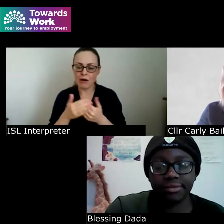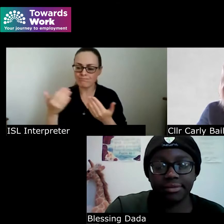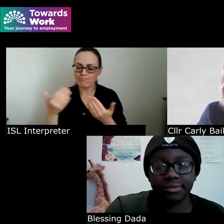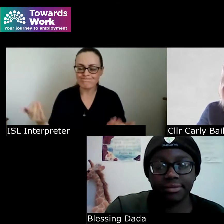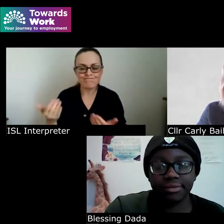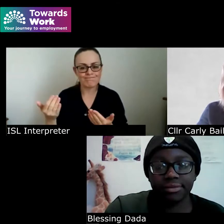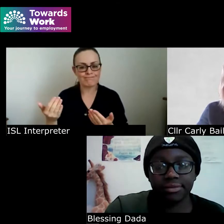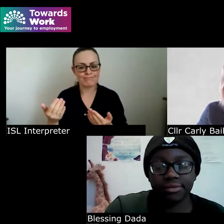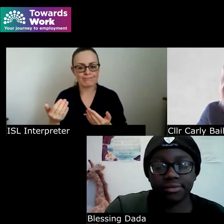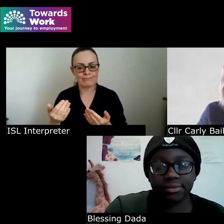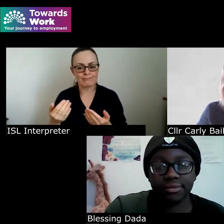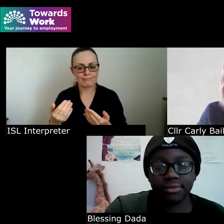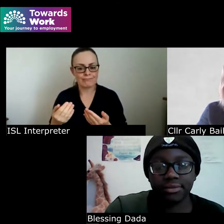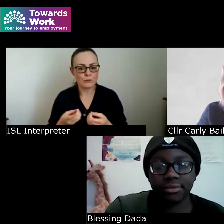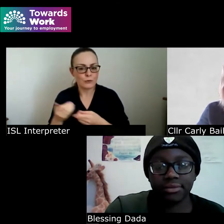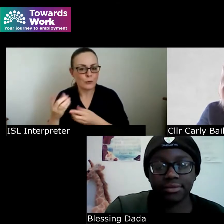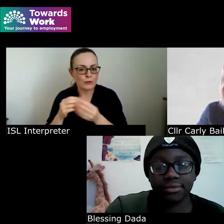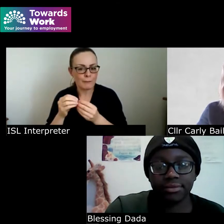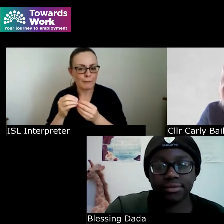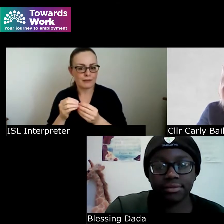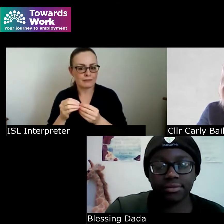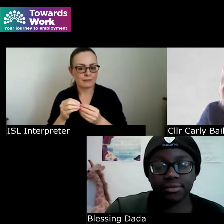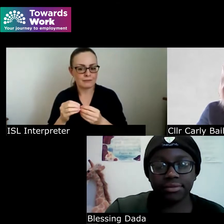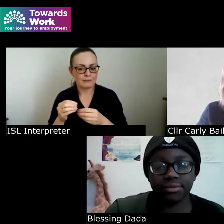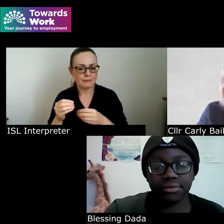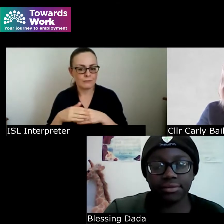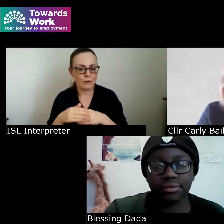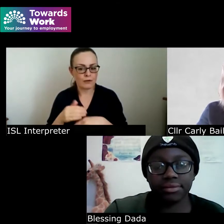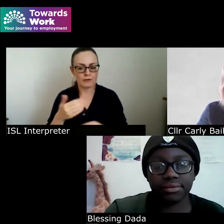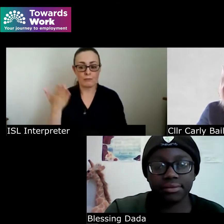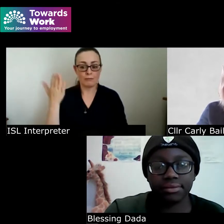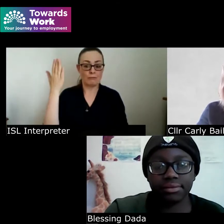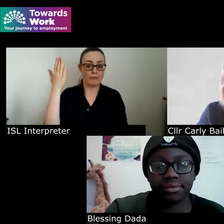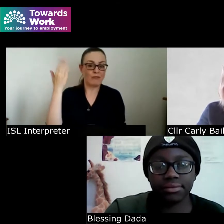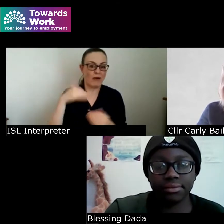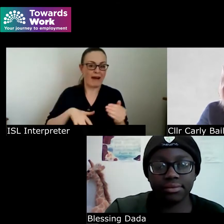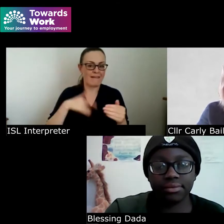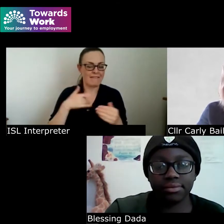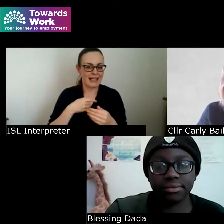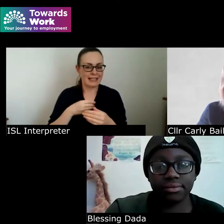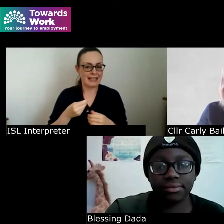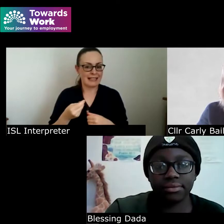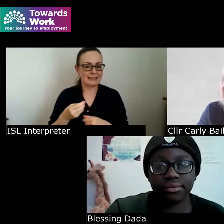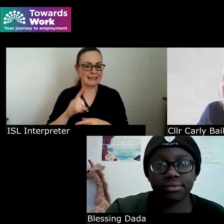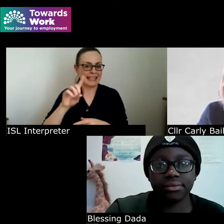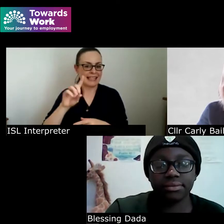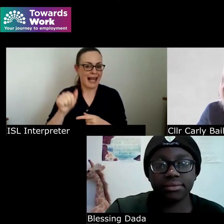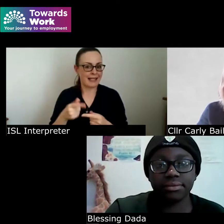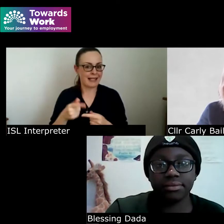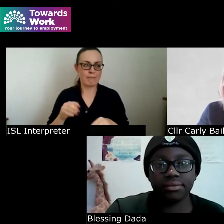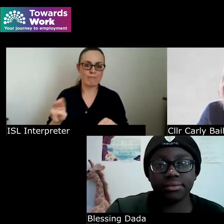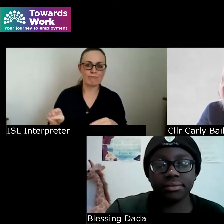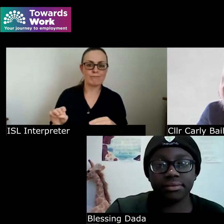putting off for so long due to the safety net that the disability allowance provided me this